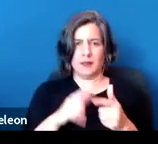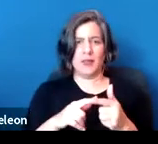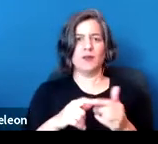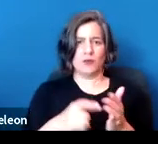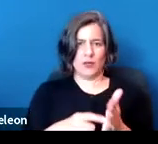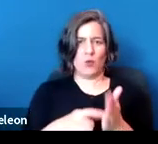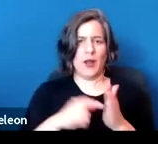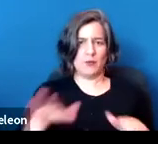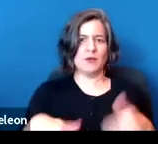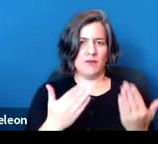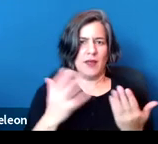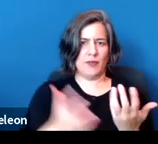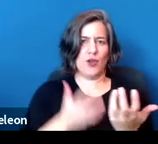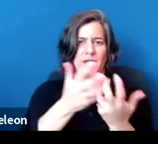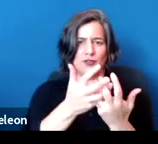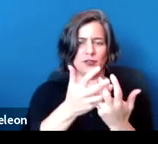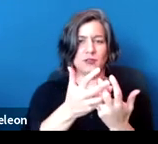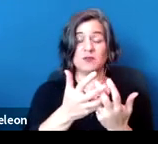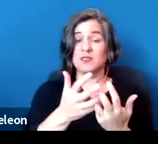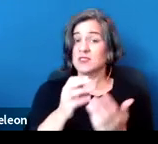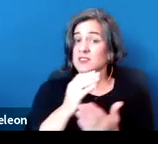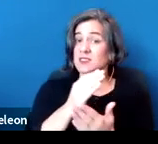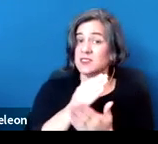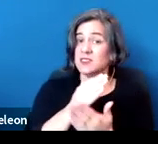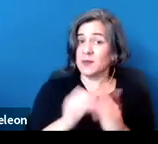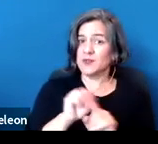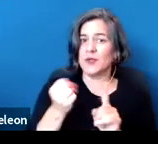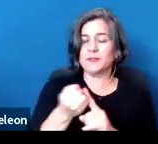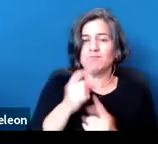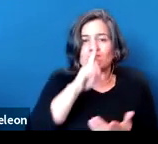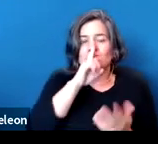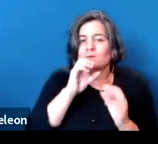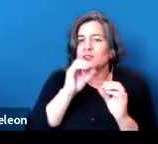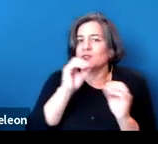So there are certain situations where there's no accommodation that will mitigate the threat,